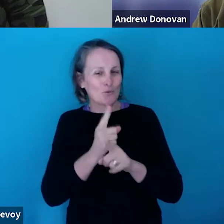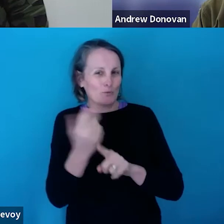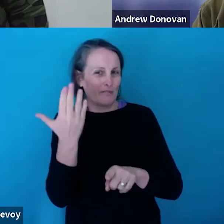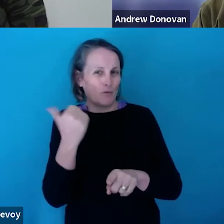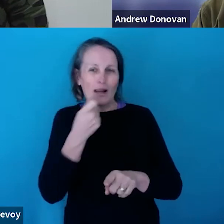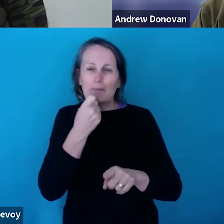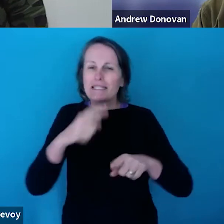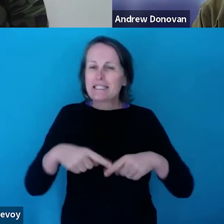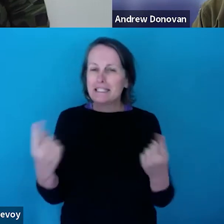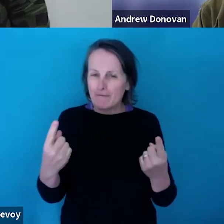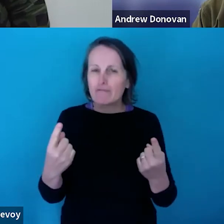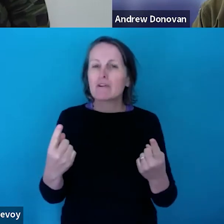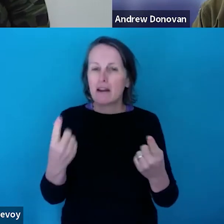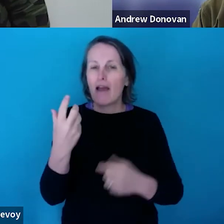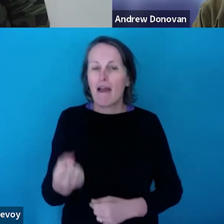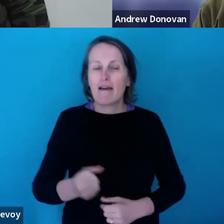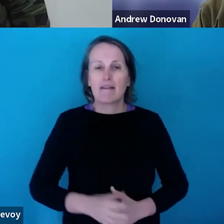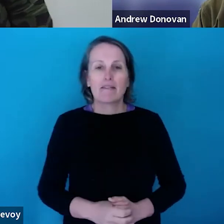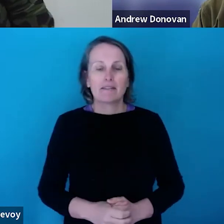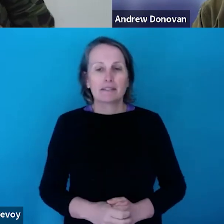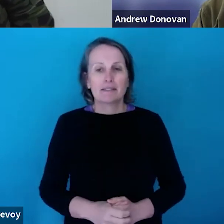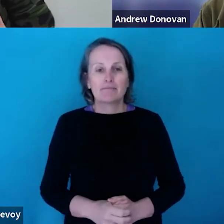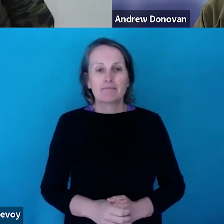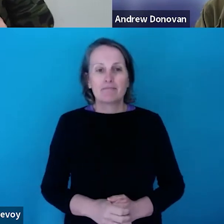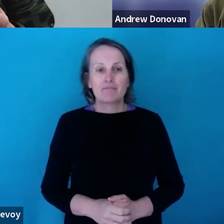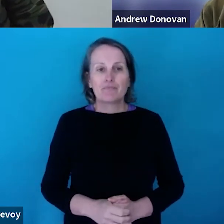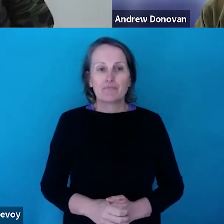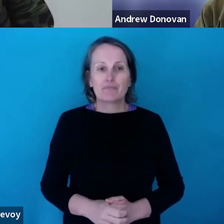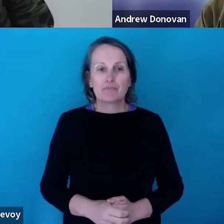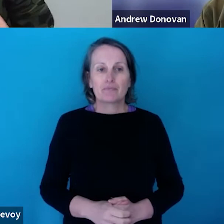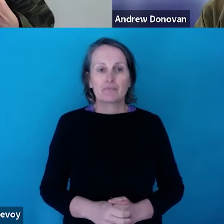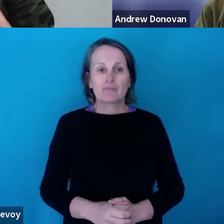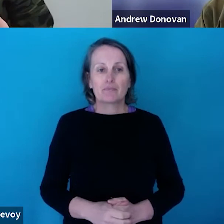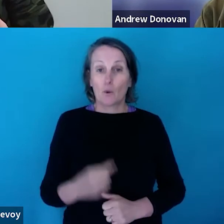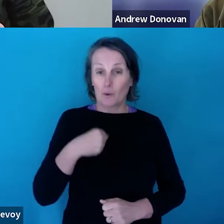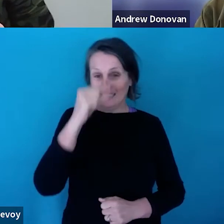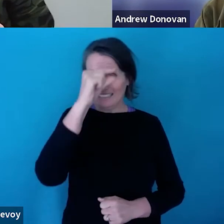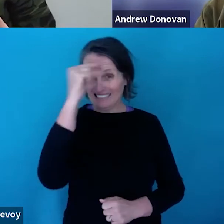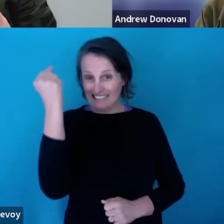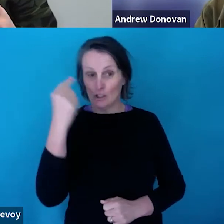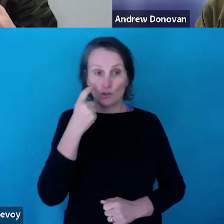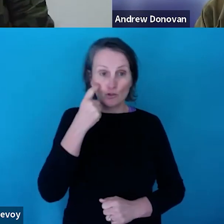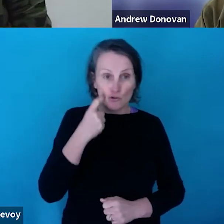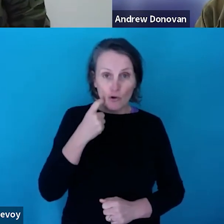scenario where the intention is to really kind of facilitate funding to